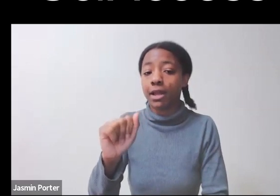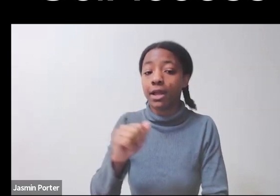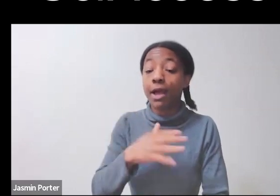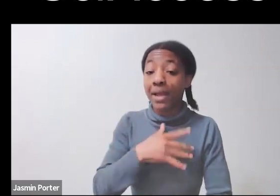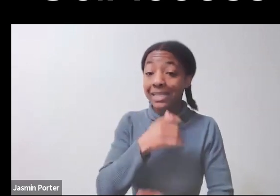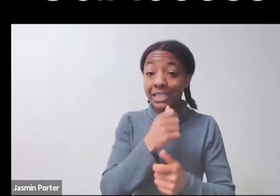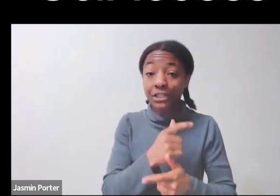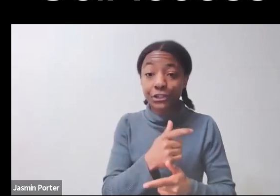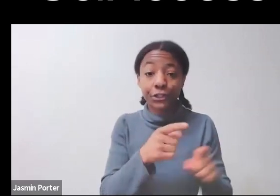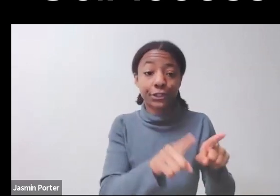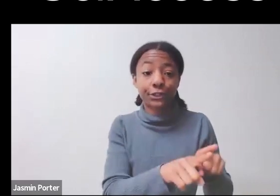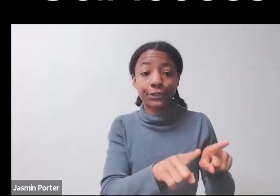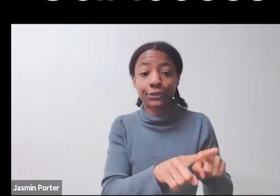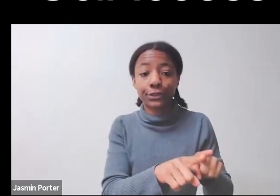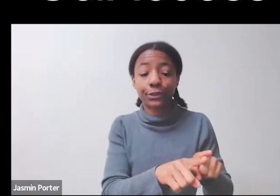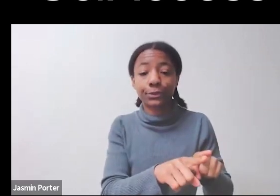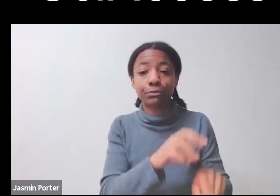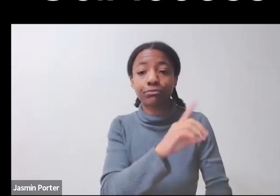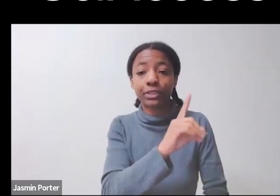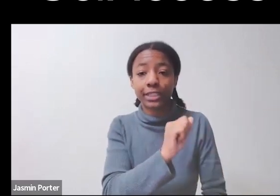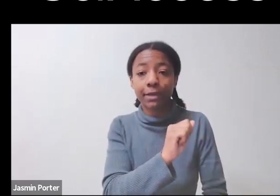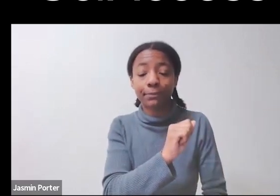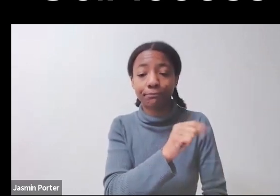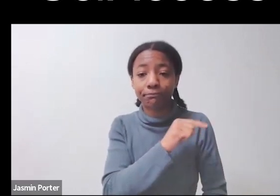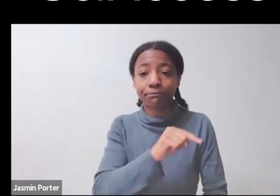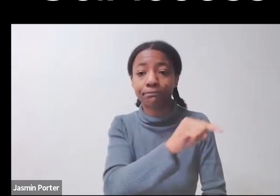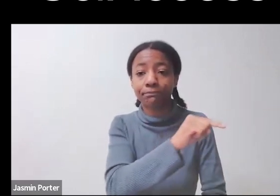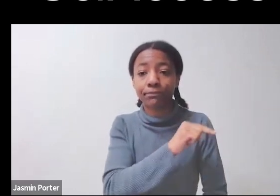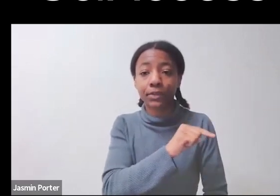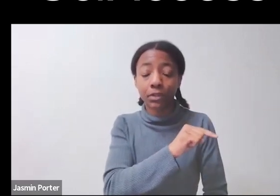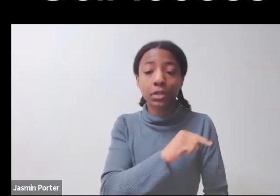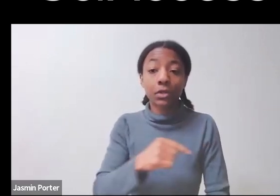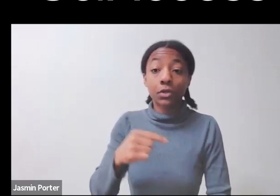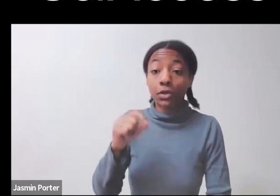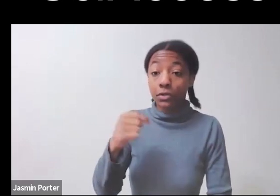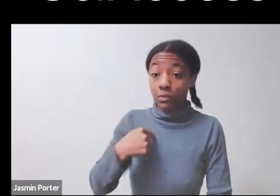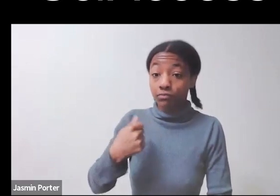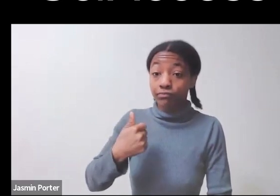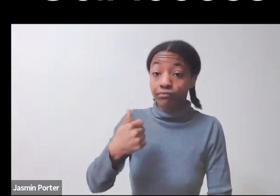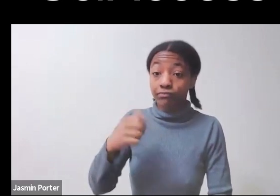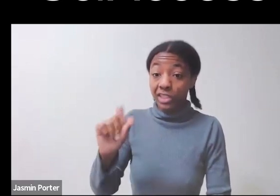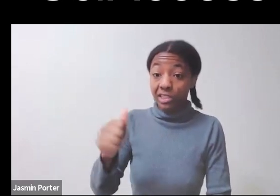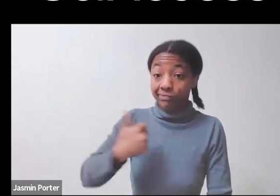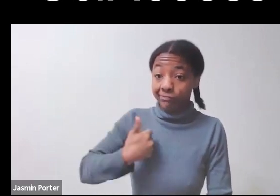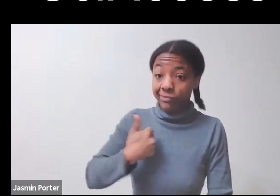I have been learning about disability and what it means to be disabled my whole life.